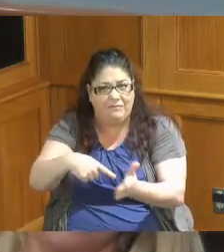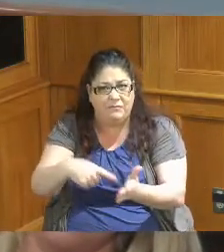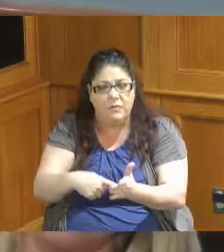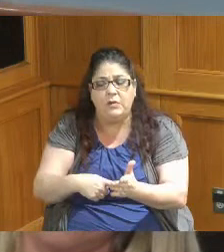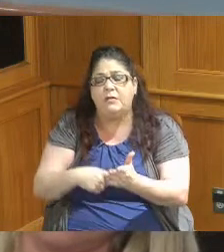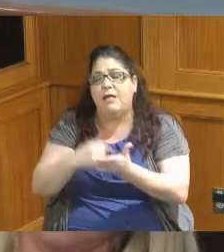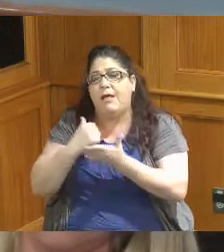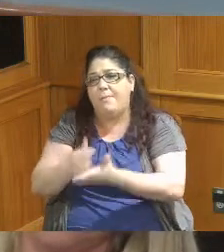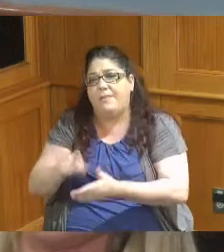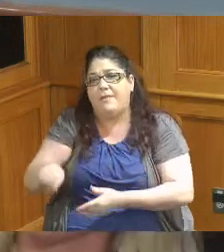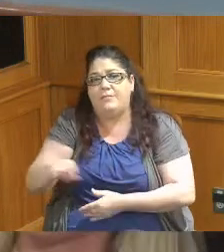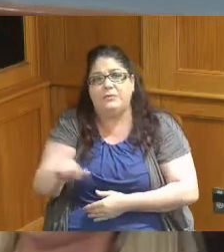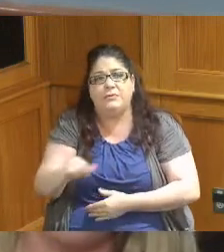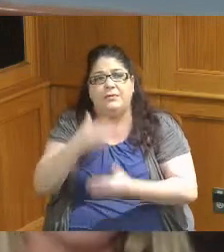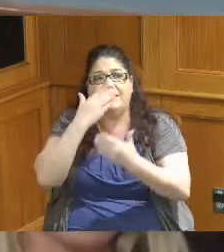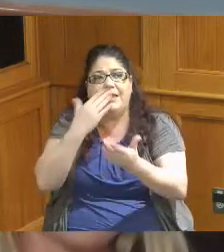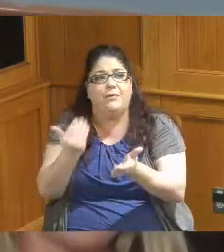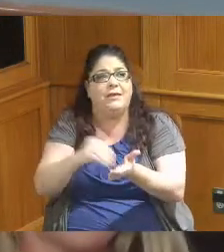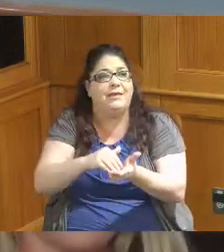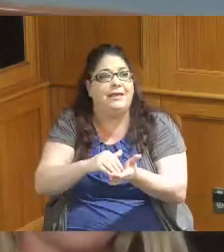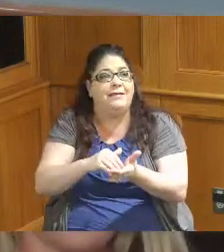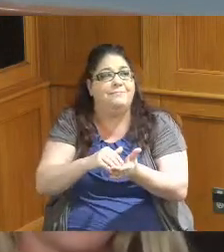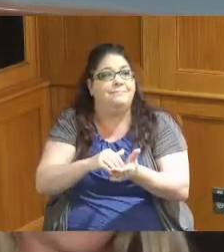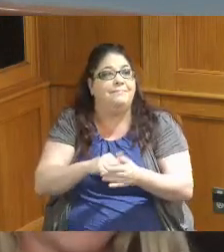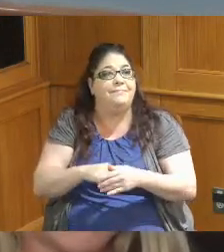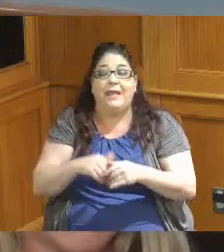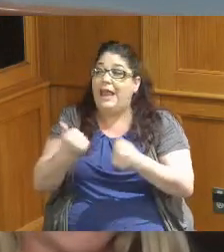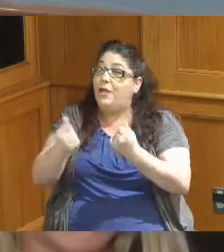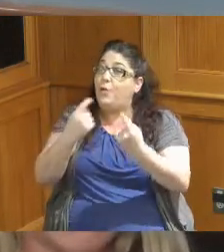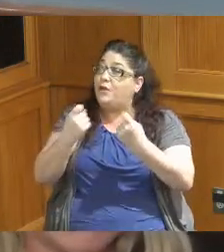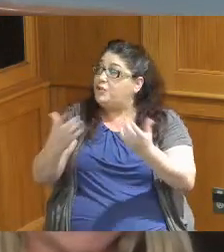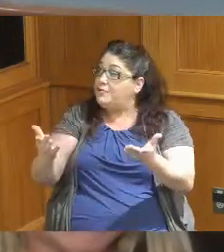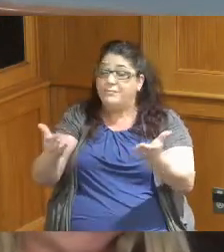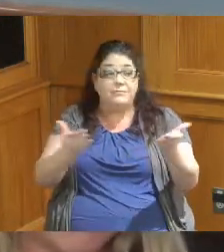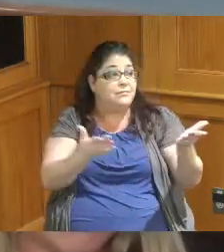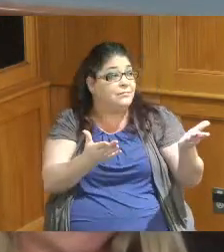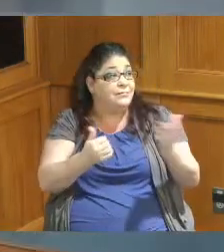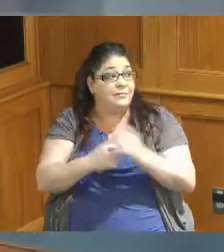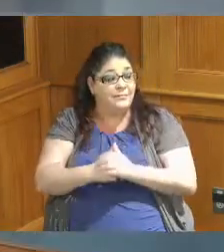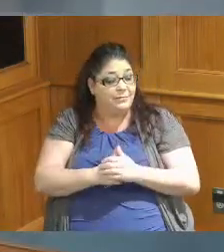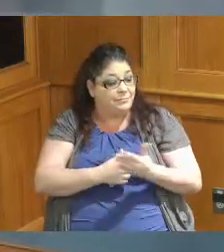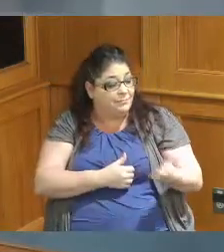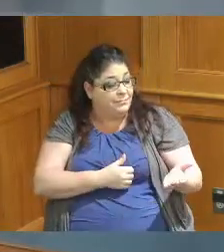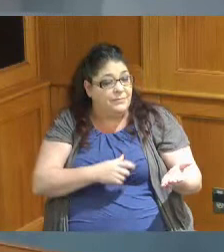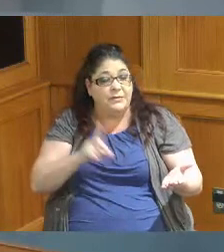you once again thank you I'll open it up questions any questions Vice President one quick question